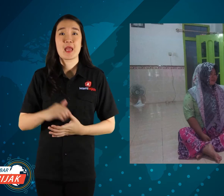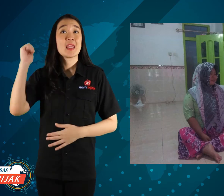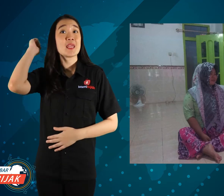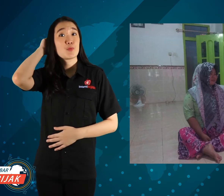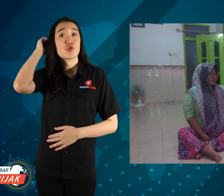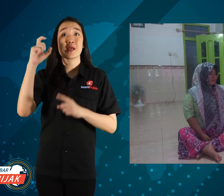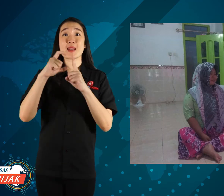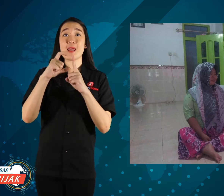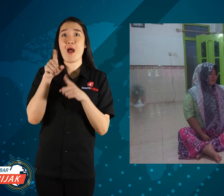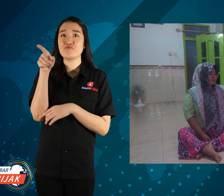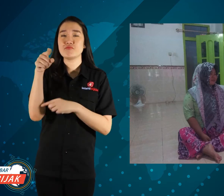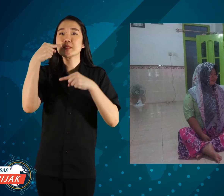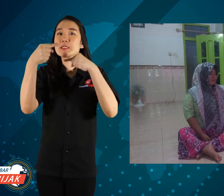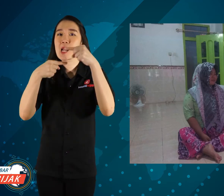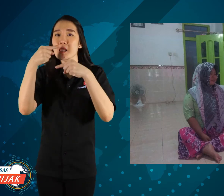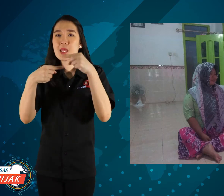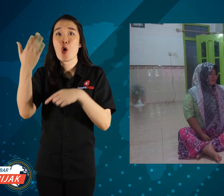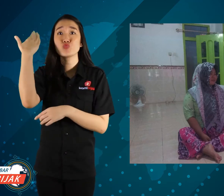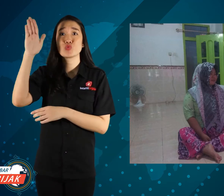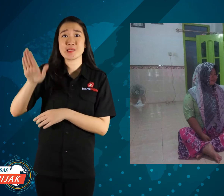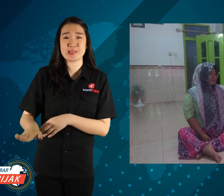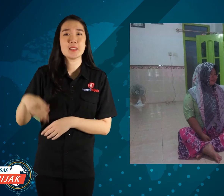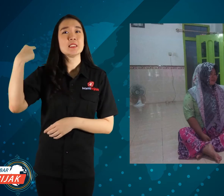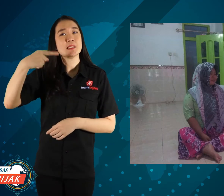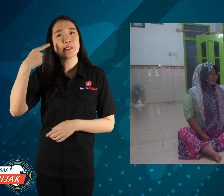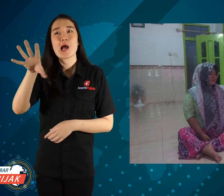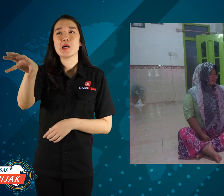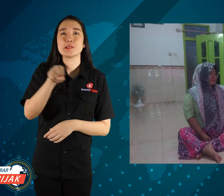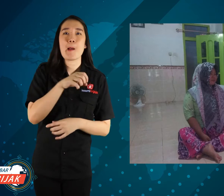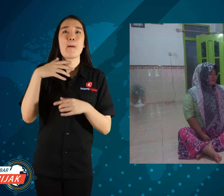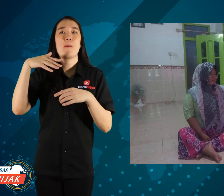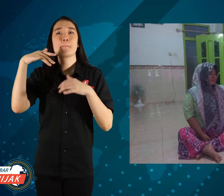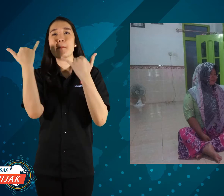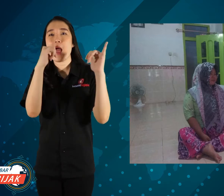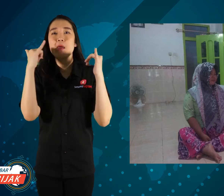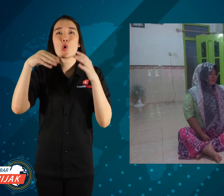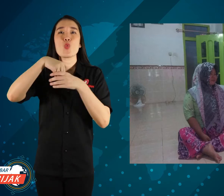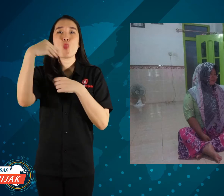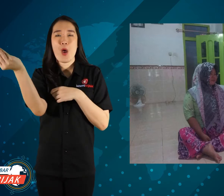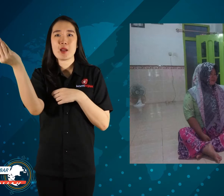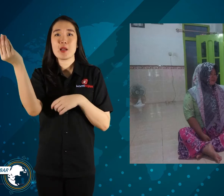Ibu Dilah told me that when she was little she was often invited to play outside.